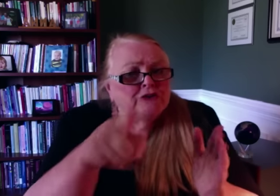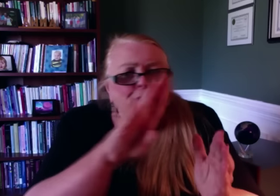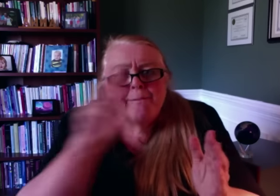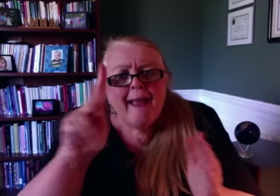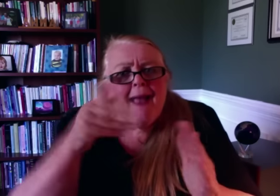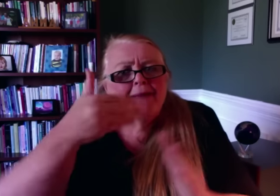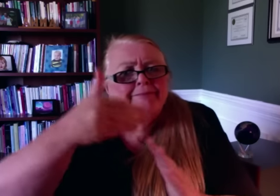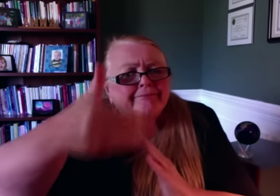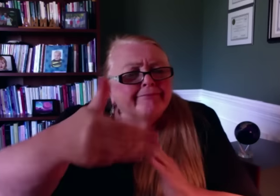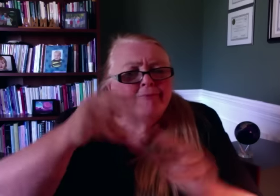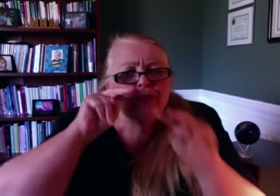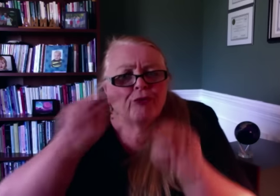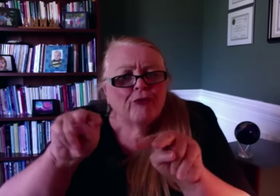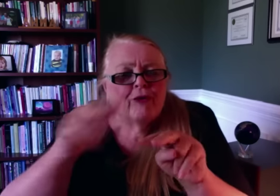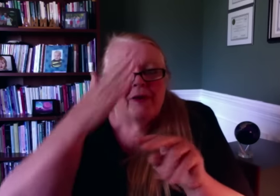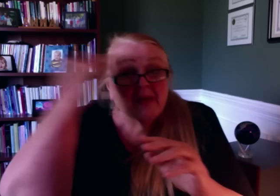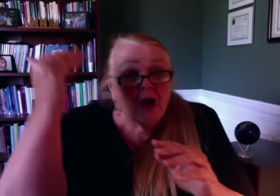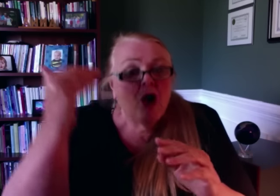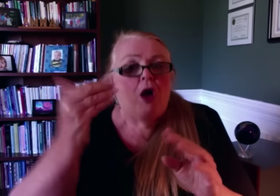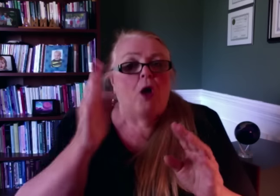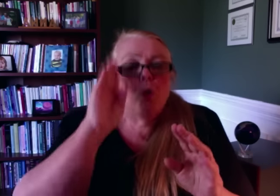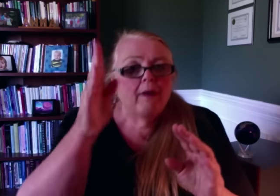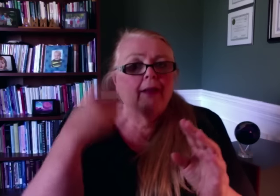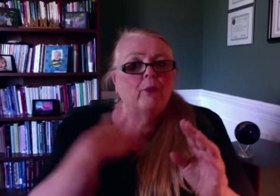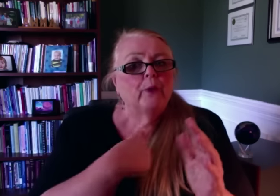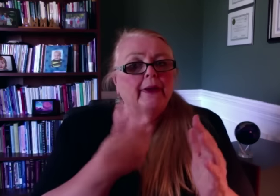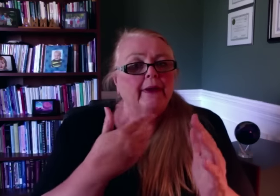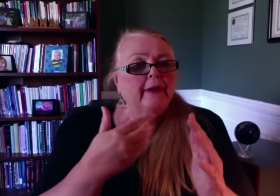I encourage you to return to that page periodically in the near future - as we fill